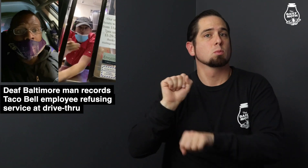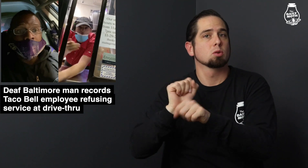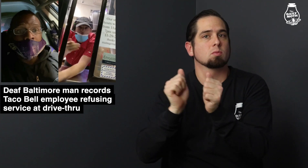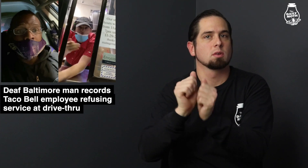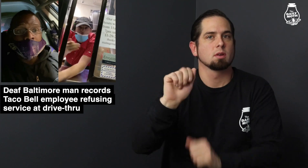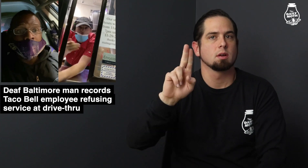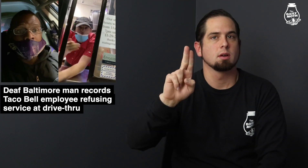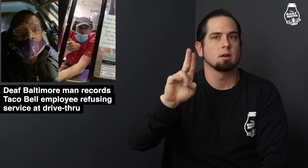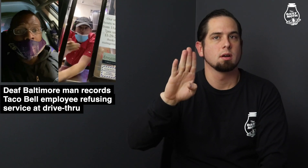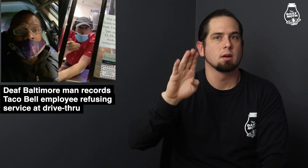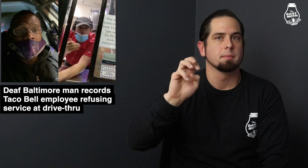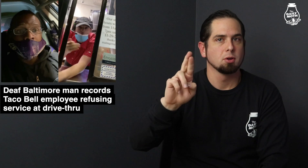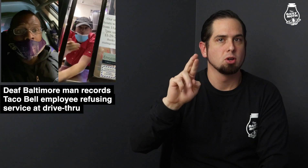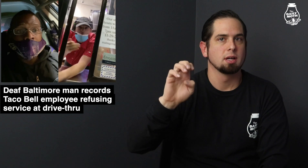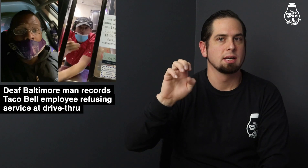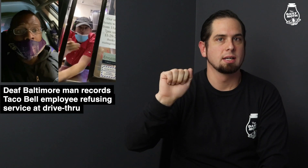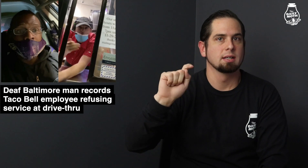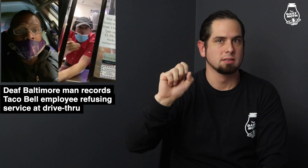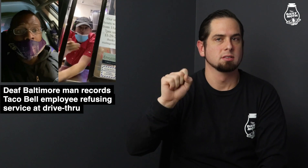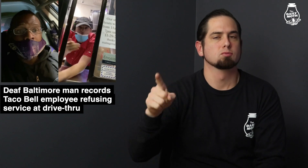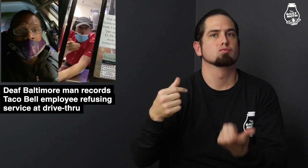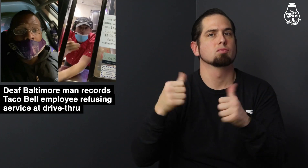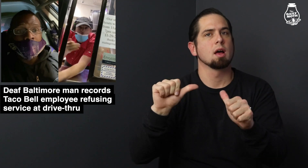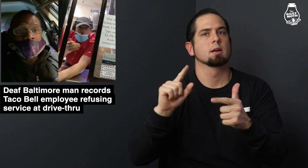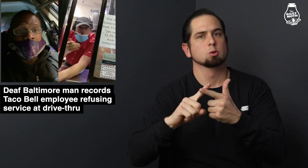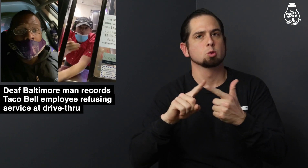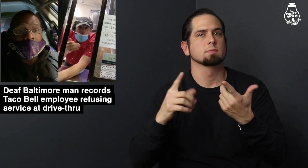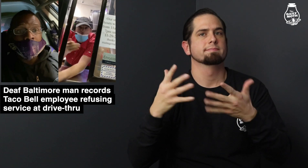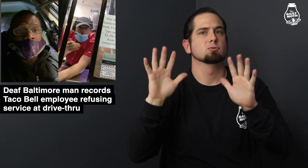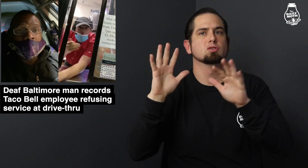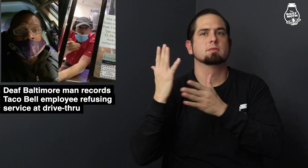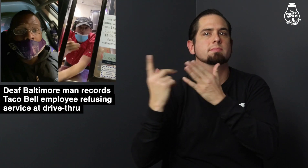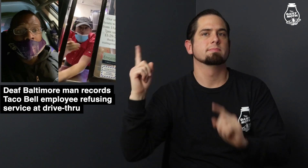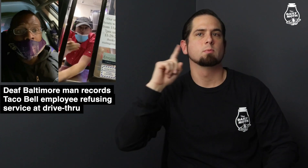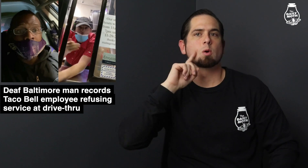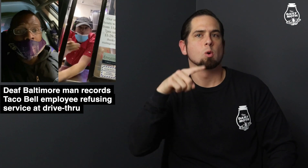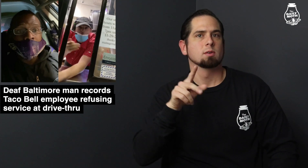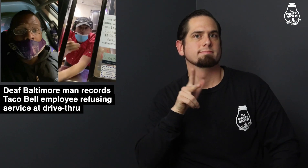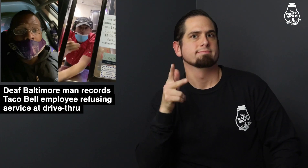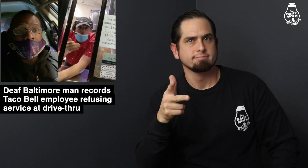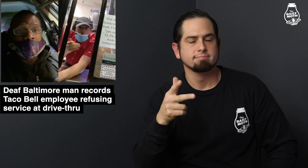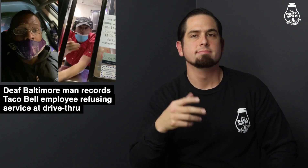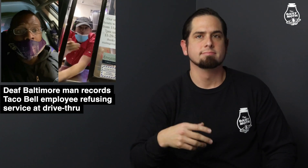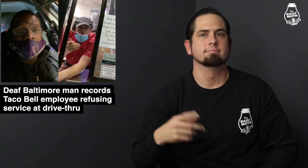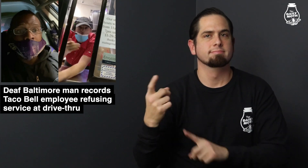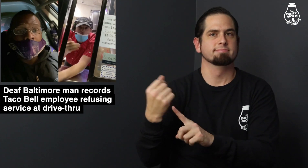He was working with UberEats and trying to complete an order.